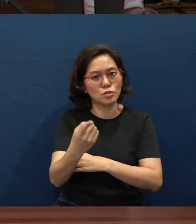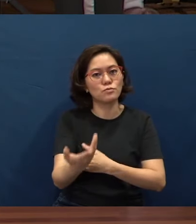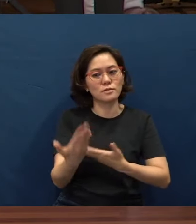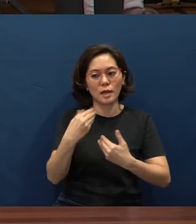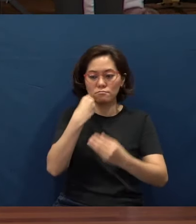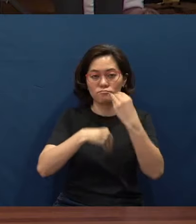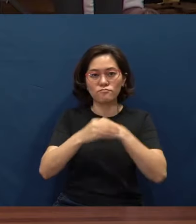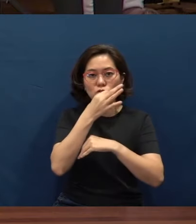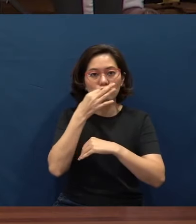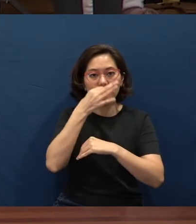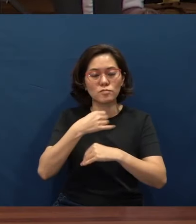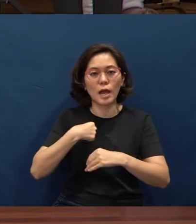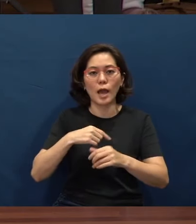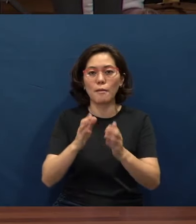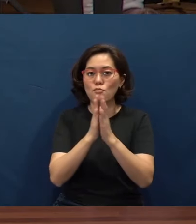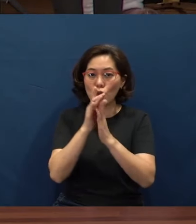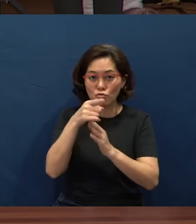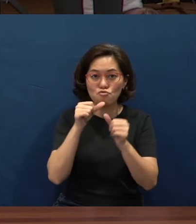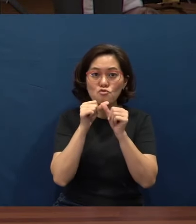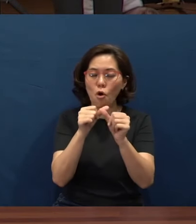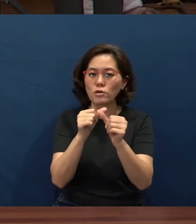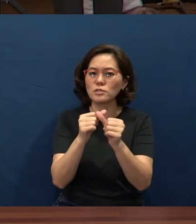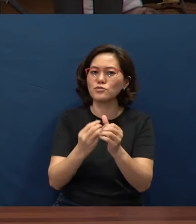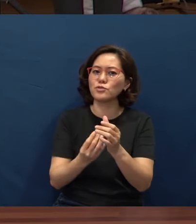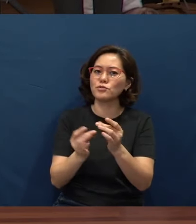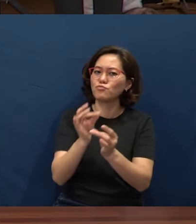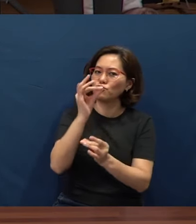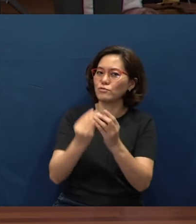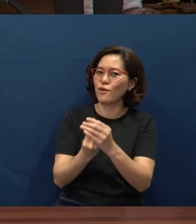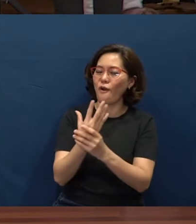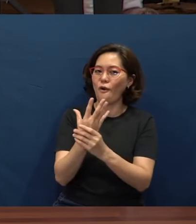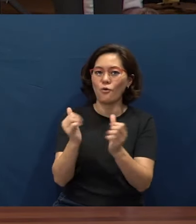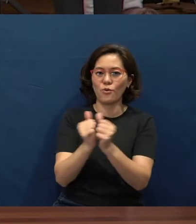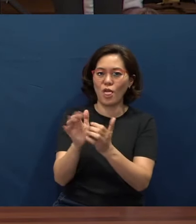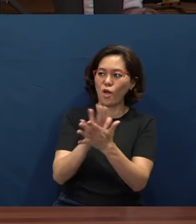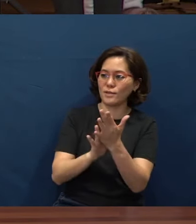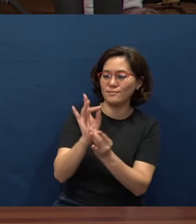and I just pray that you will continue to grow spiritually with the Holy Spirit.